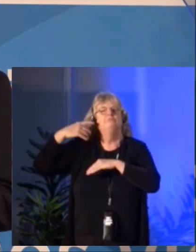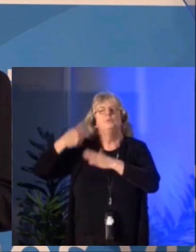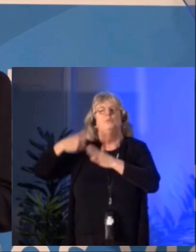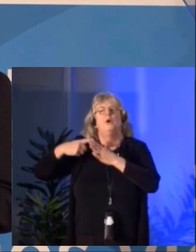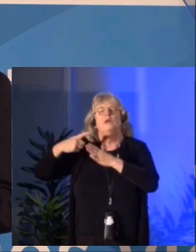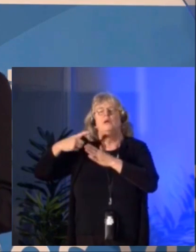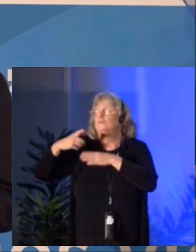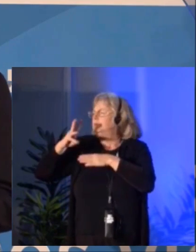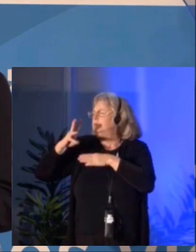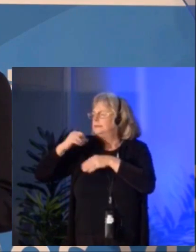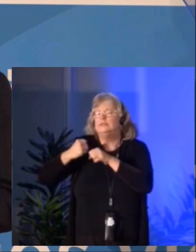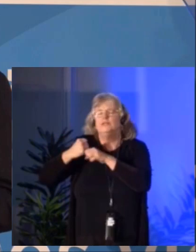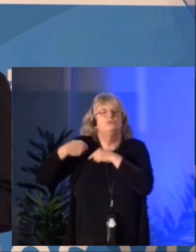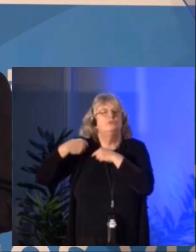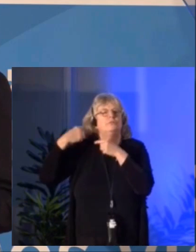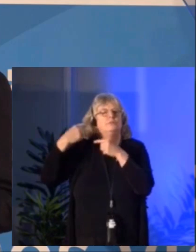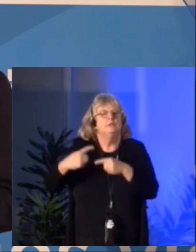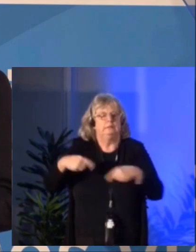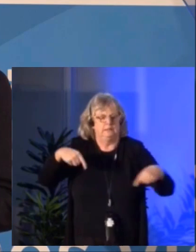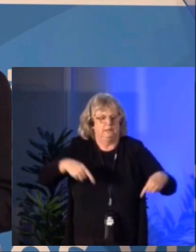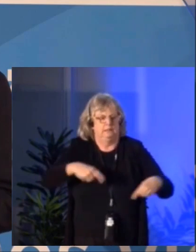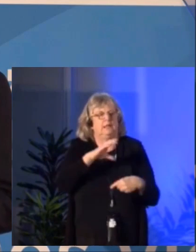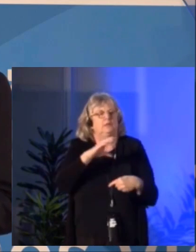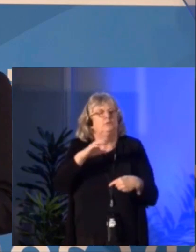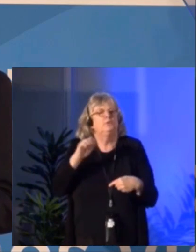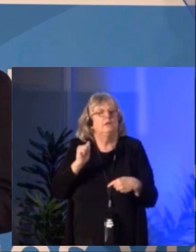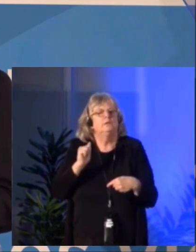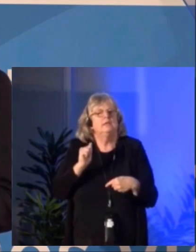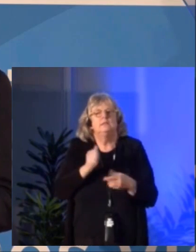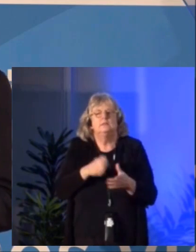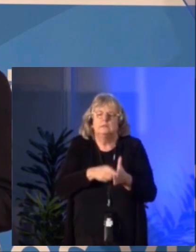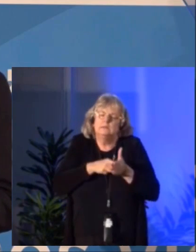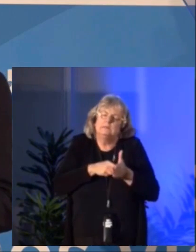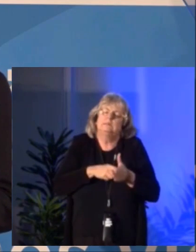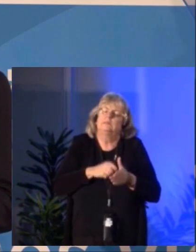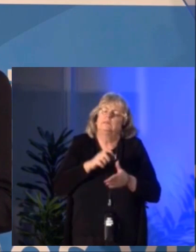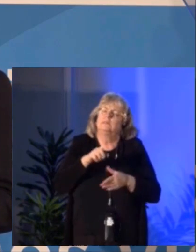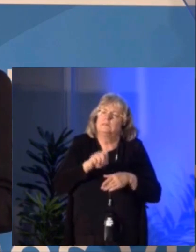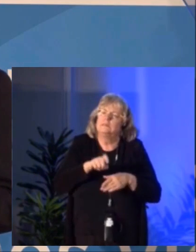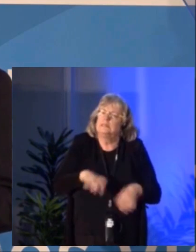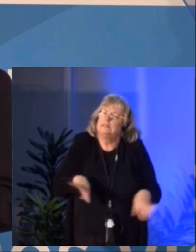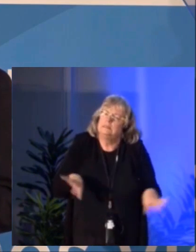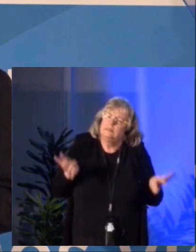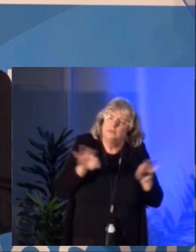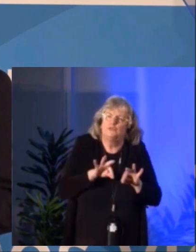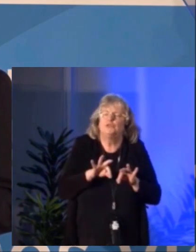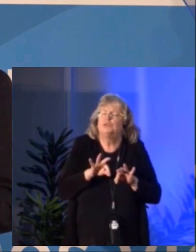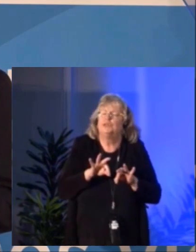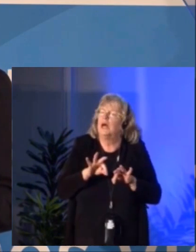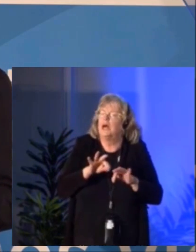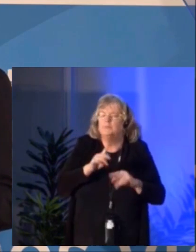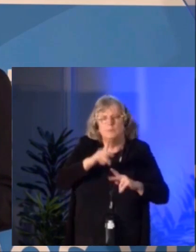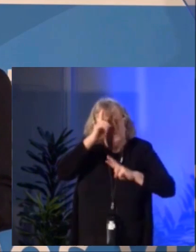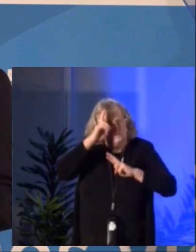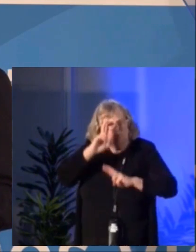and what it has become over the past six decades as essential as it is respected. Let me explain.